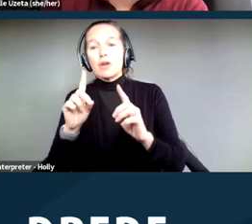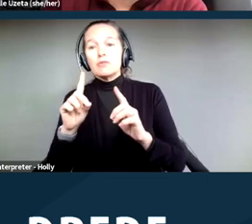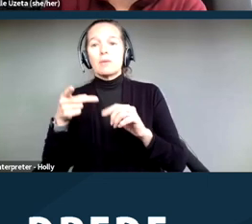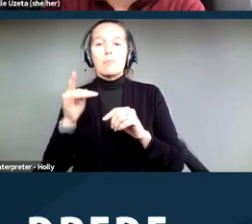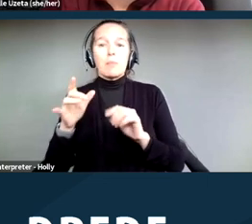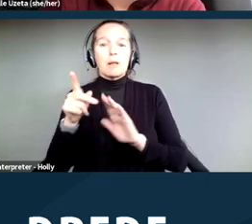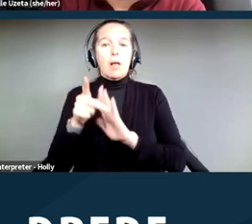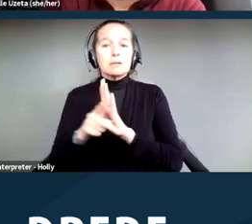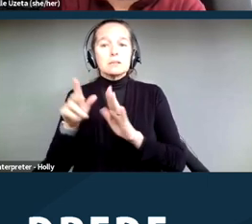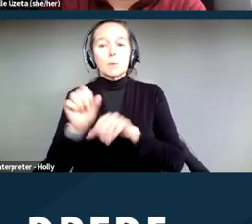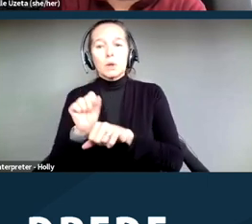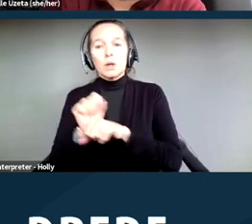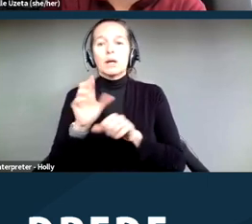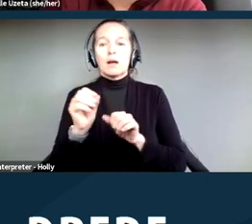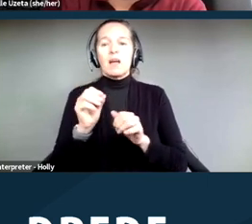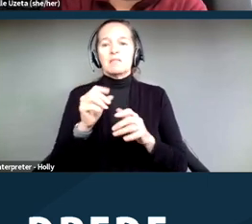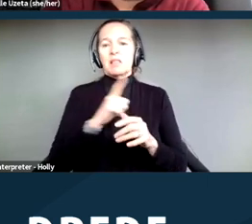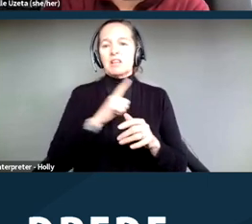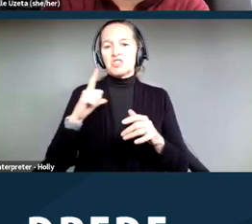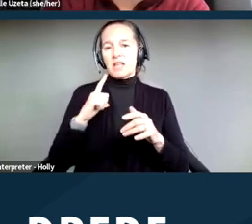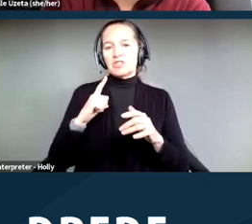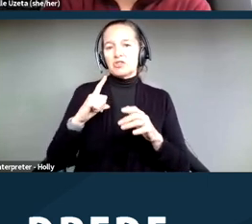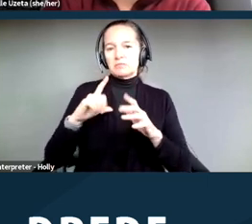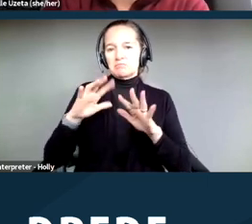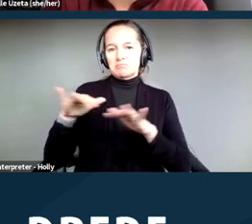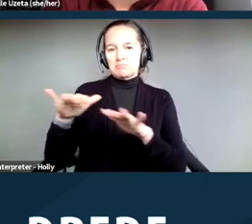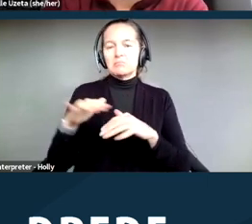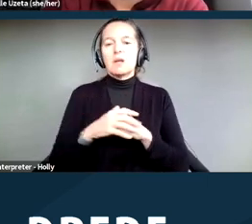Before I introduce you to our panel, I want to mention that the question and answer function